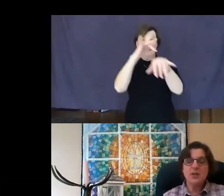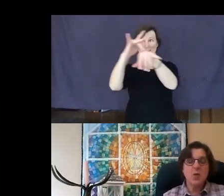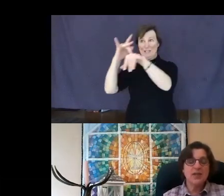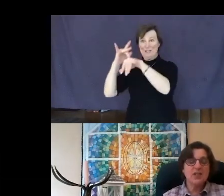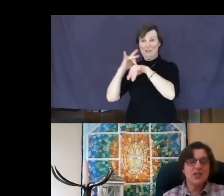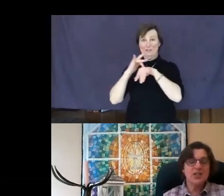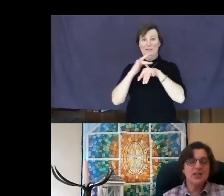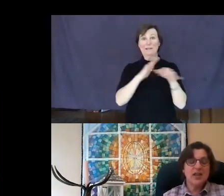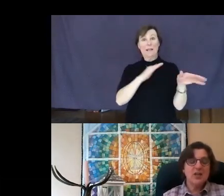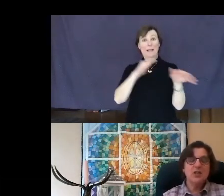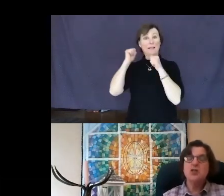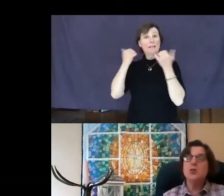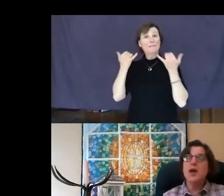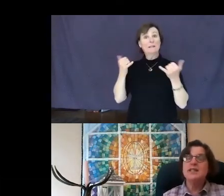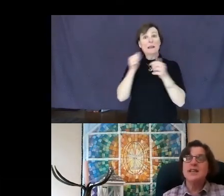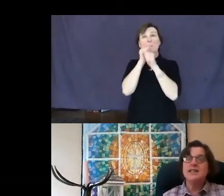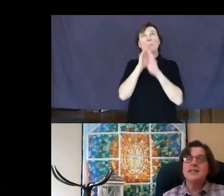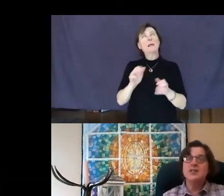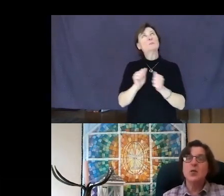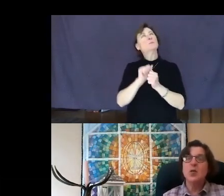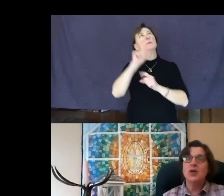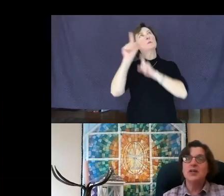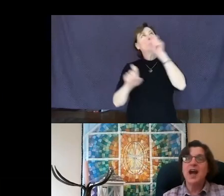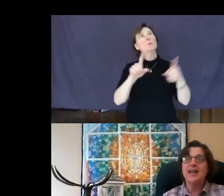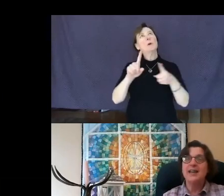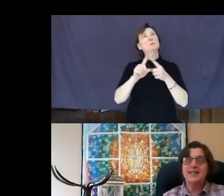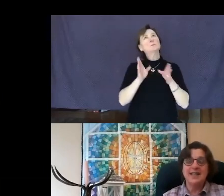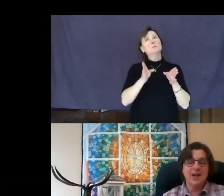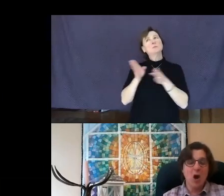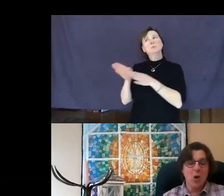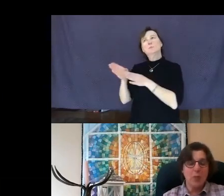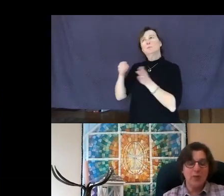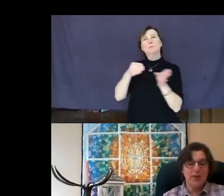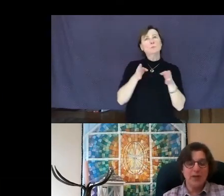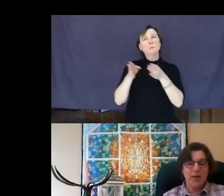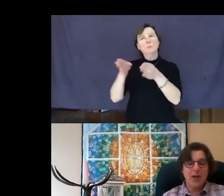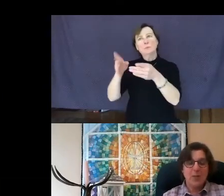questions to direct us toward kindness and hope. May the